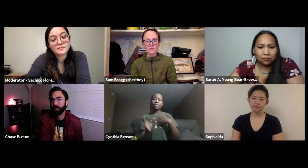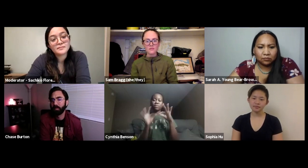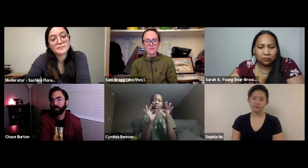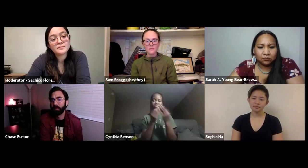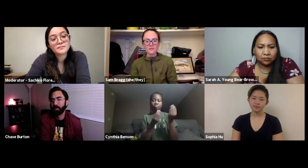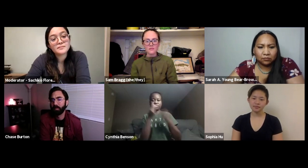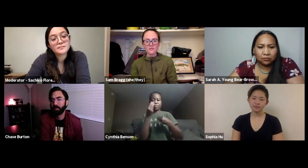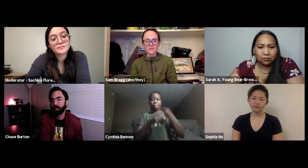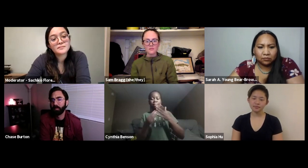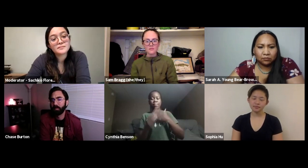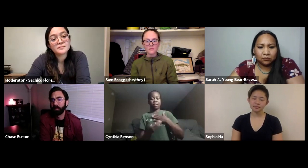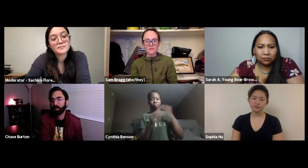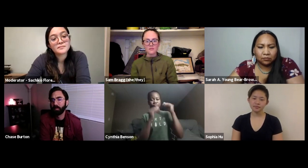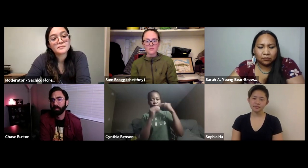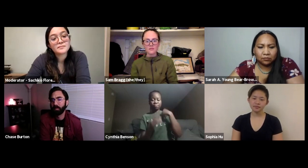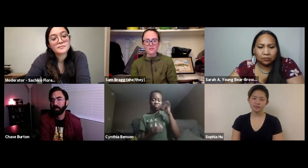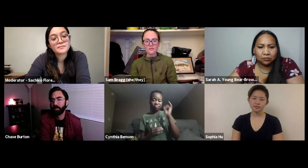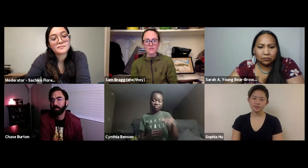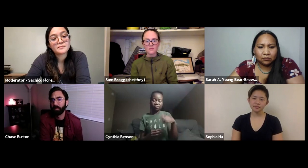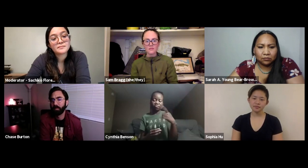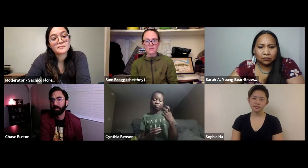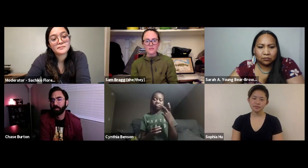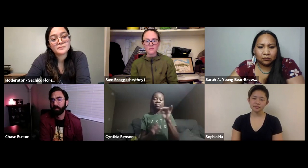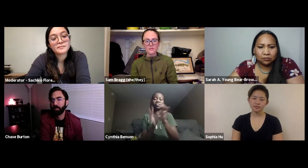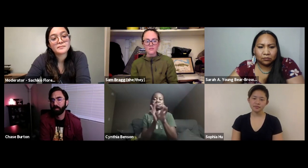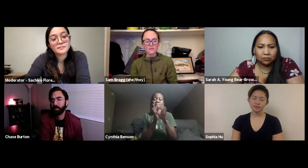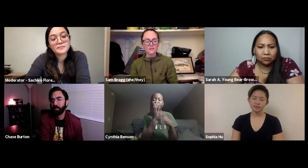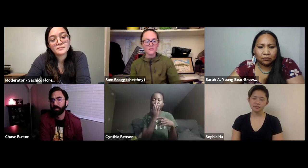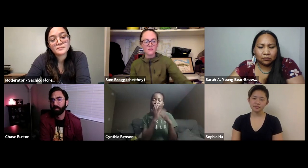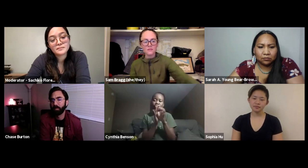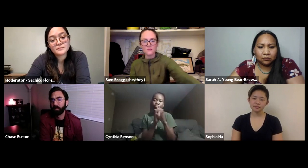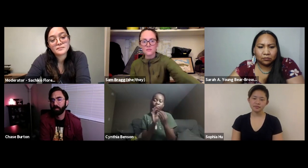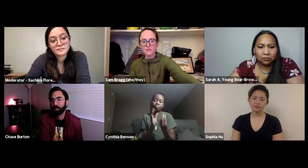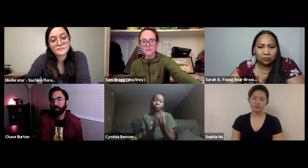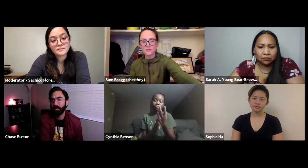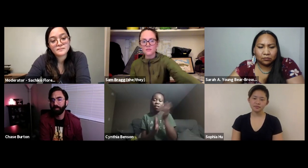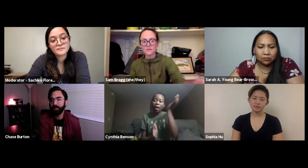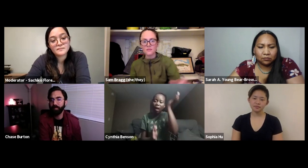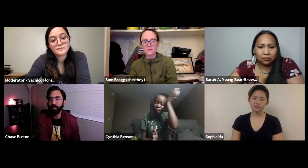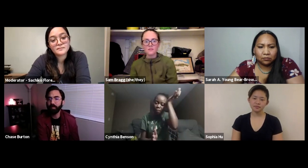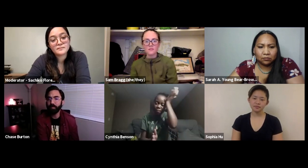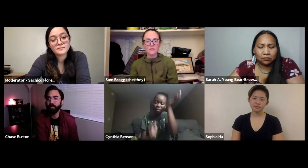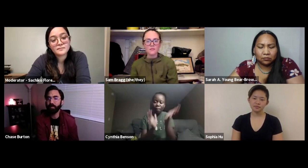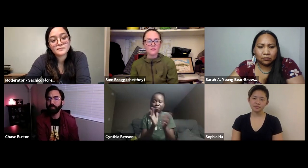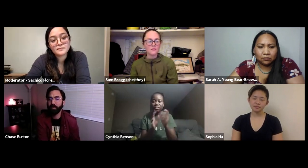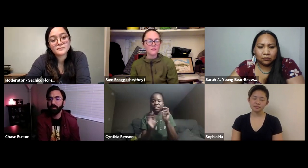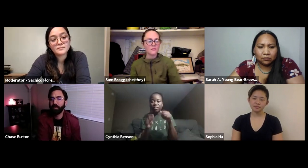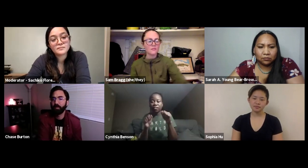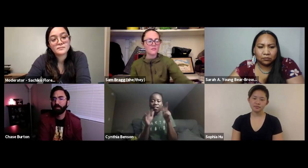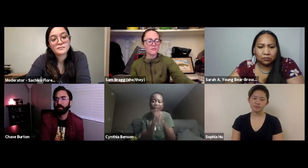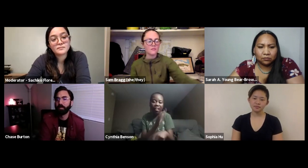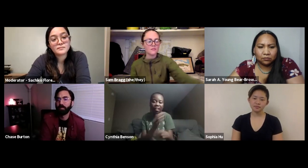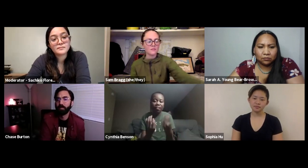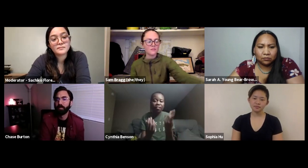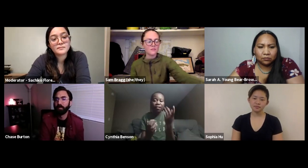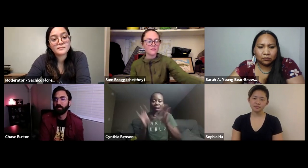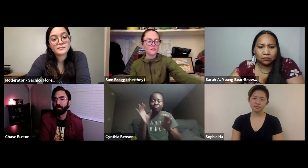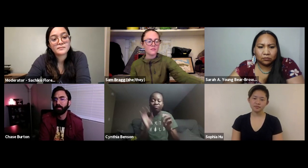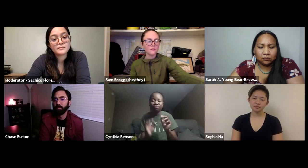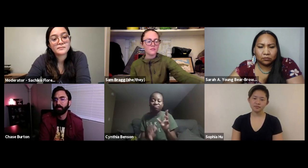My family has taught me several things about that and so learning about how to grow